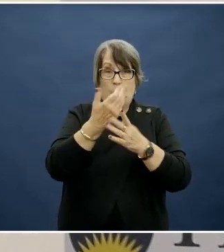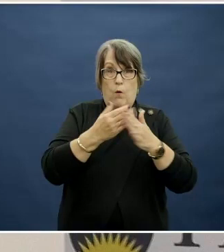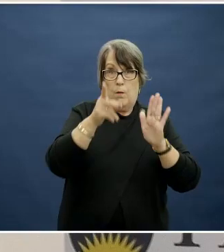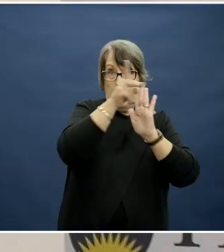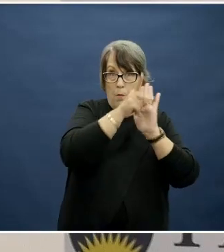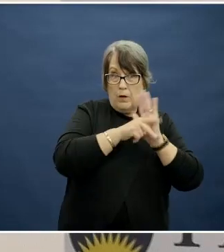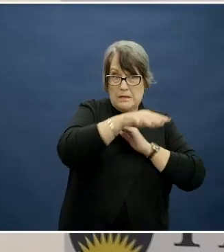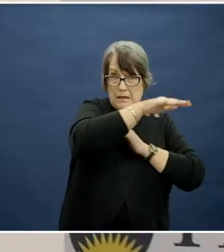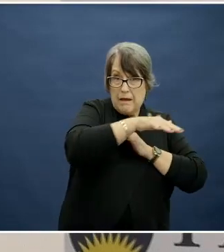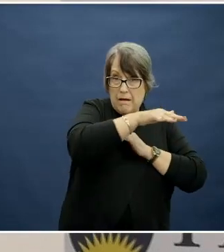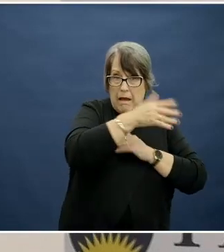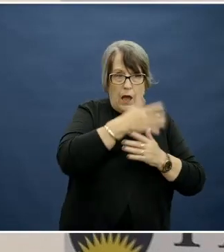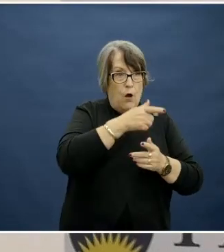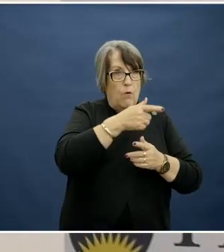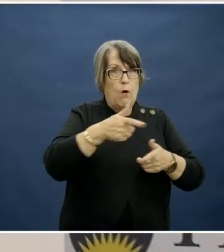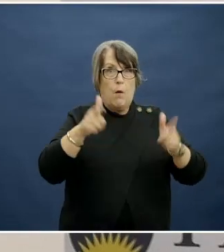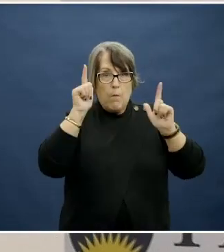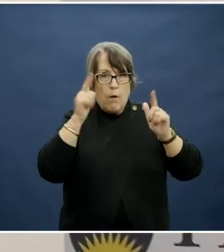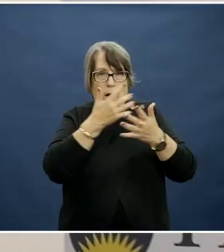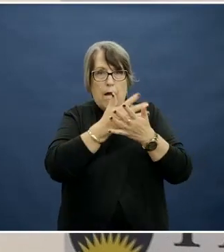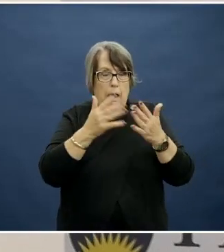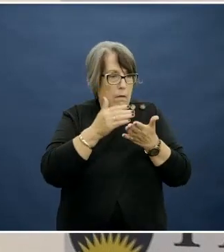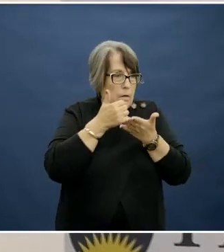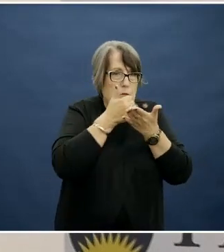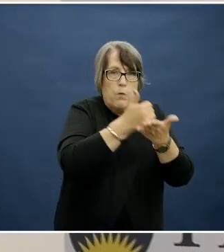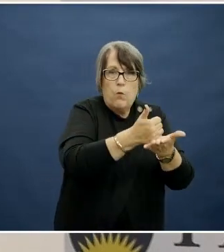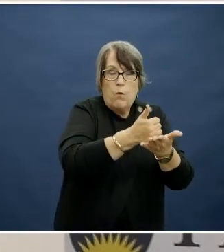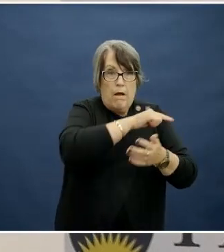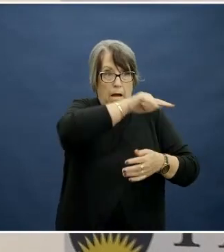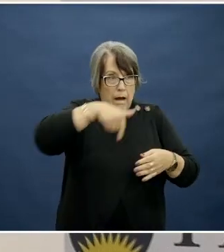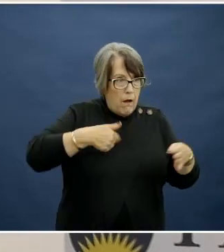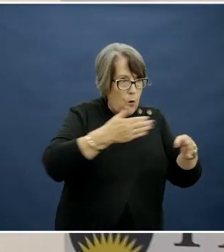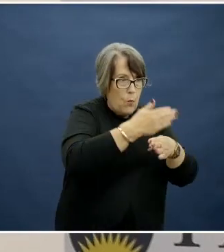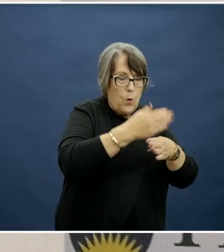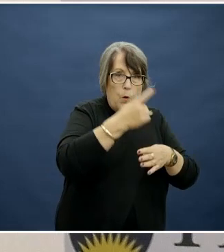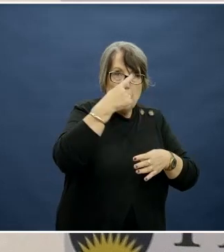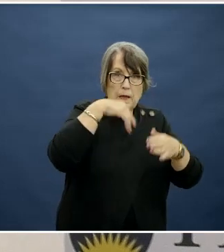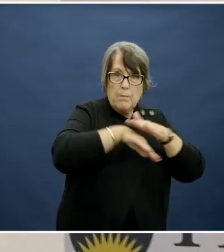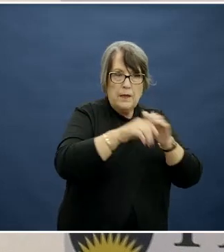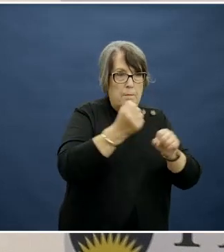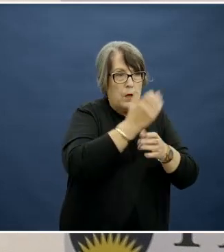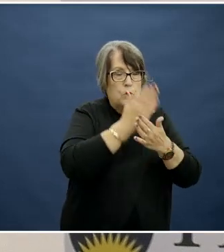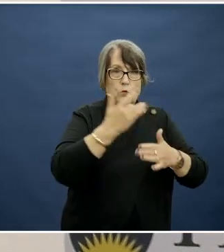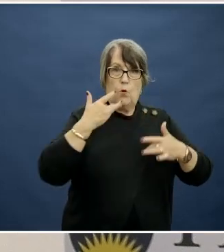terms of how employees go about supporting are supported in work/life balance priorities,